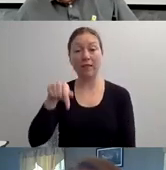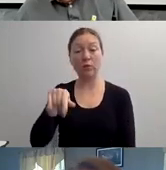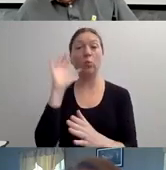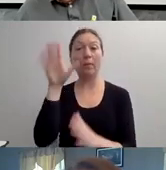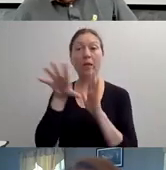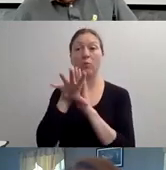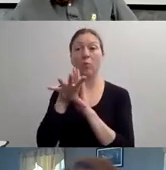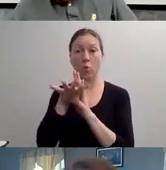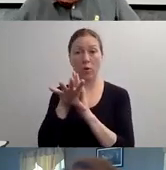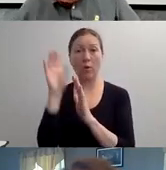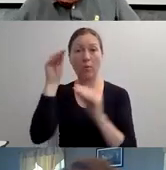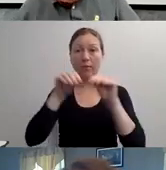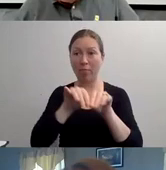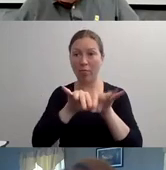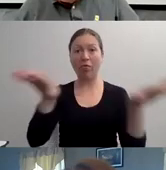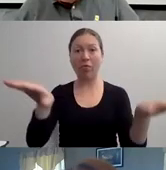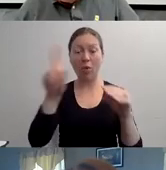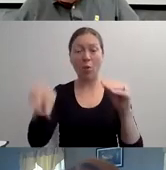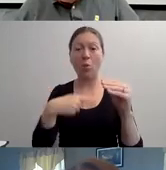AND STEVE FOELSCH OUR DIRECTOR OF DISABILITY STUDIES.